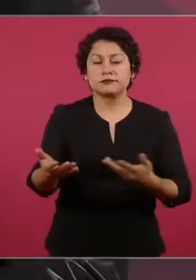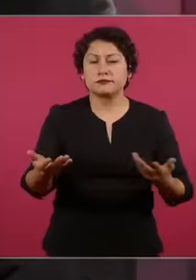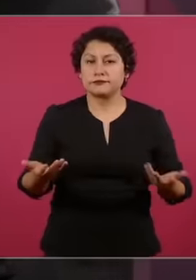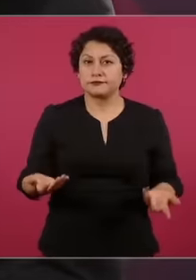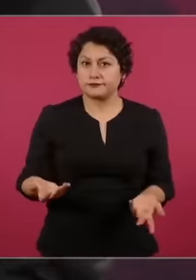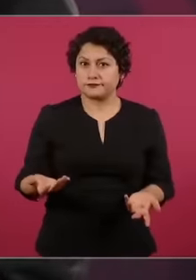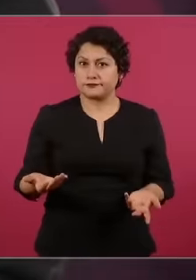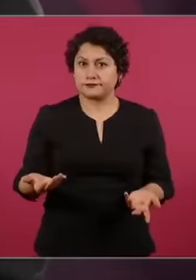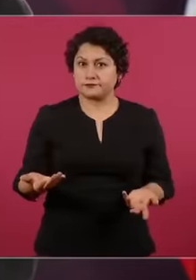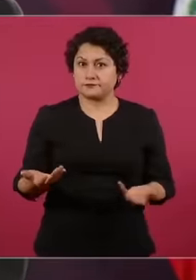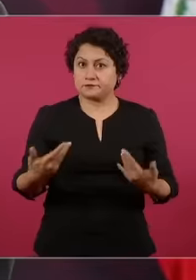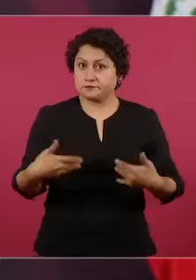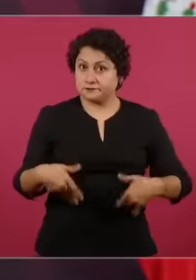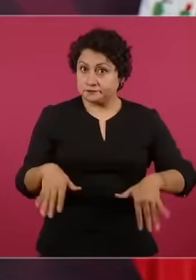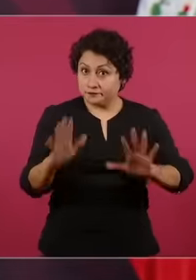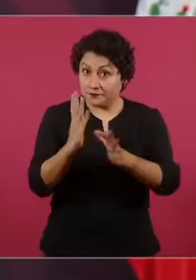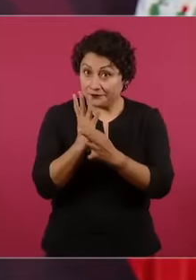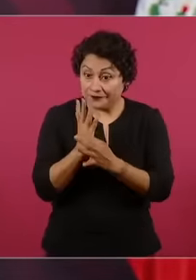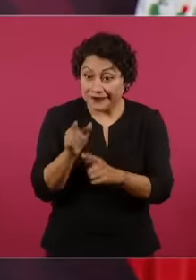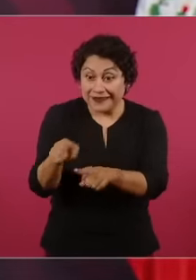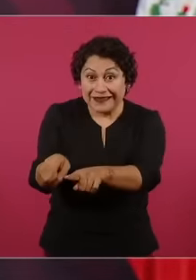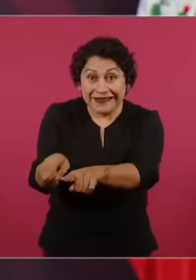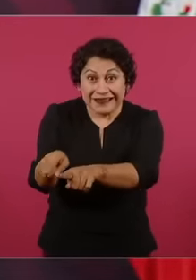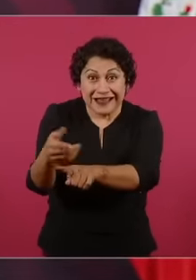heir